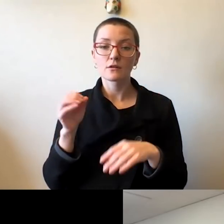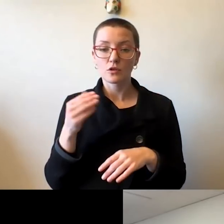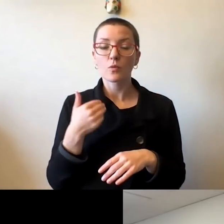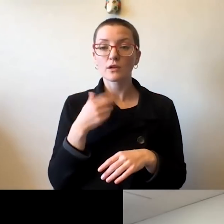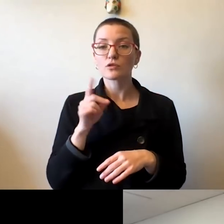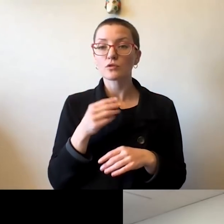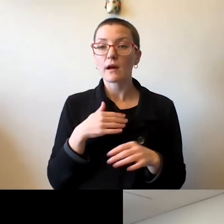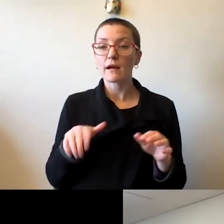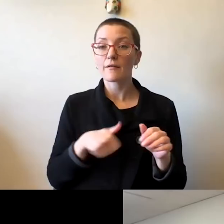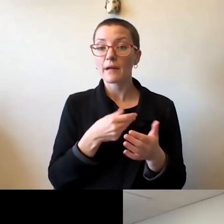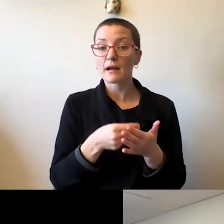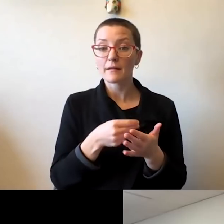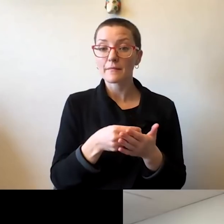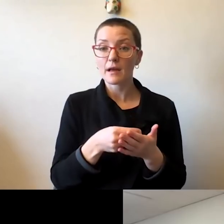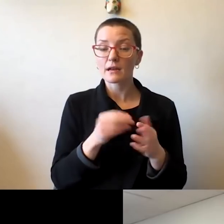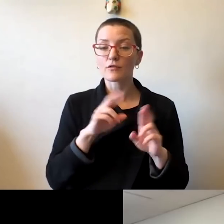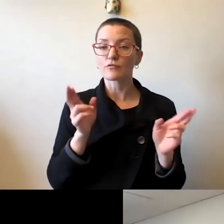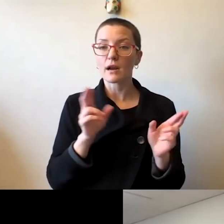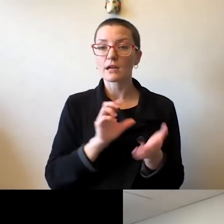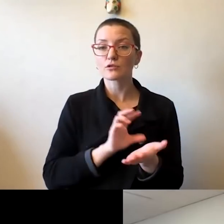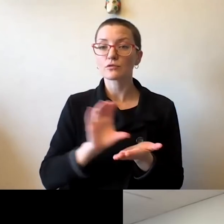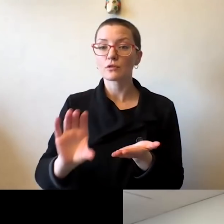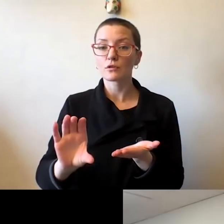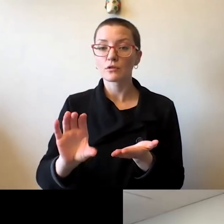because of that planning ahead within four or five years ago.